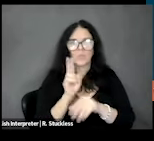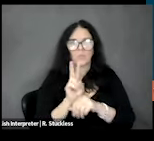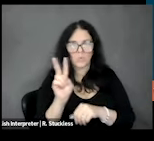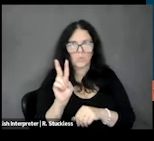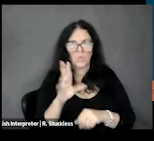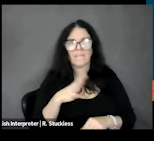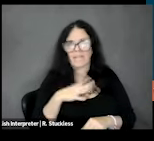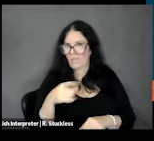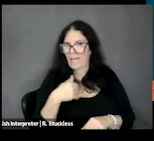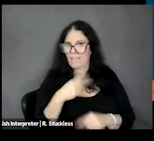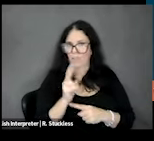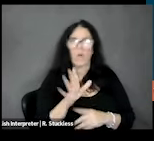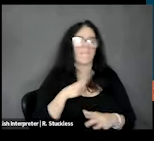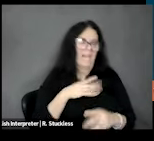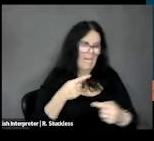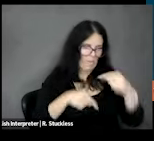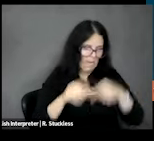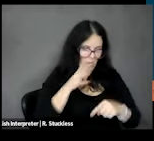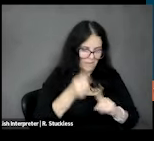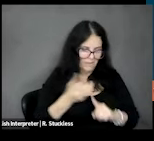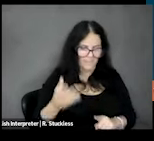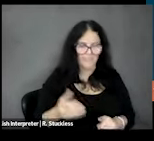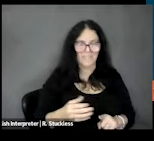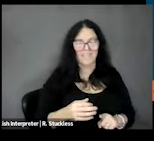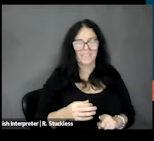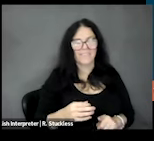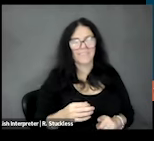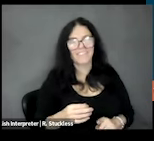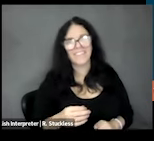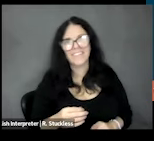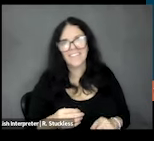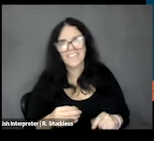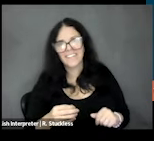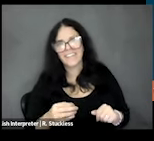let's back up then, if that's okay. I can just go over the study. I think it's going to be